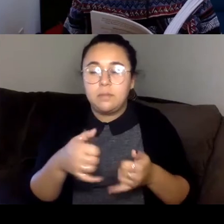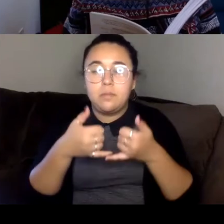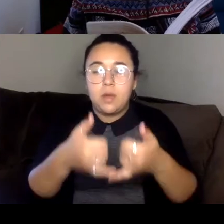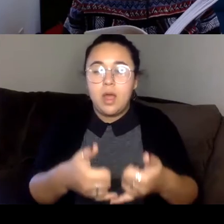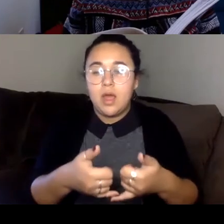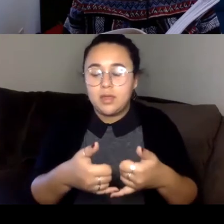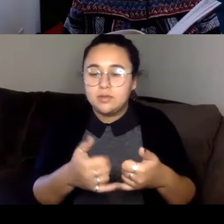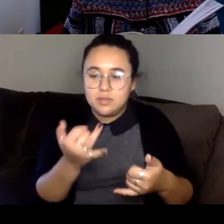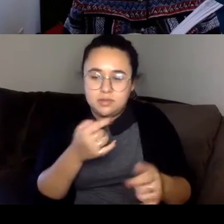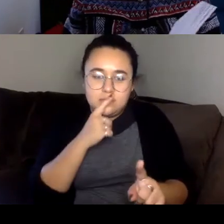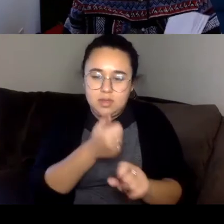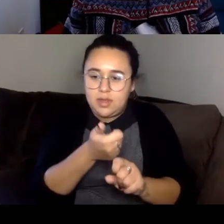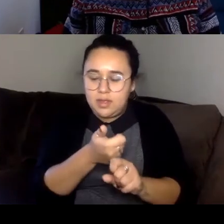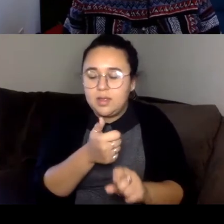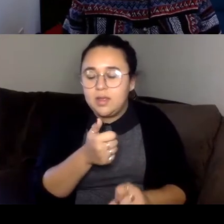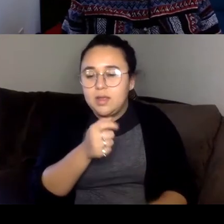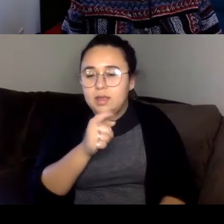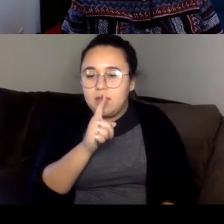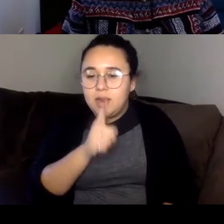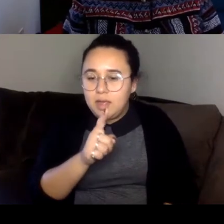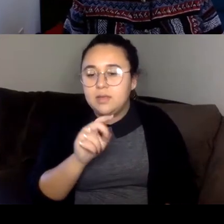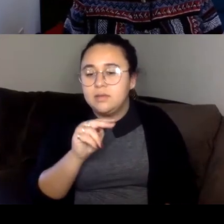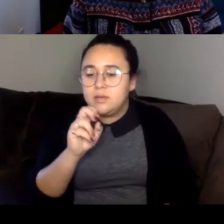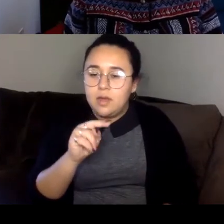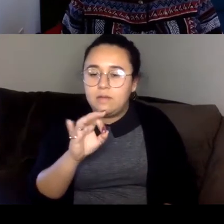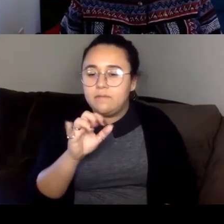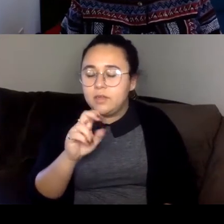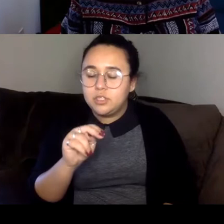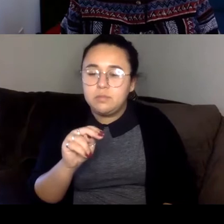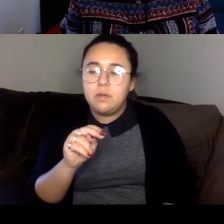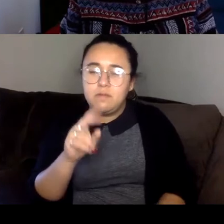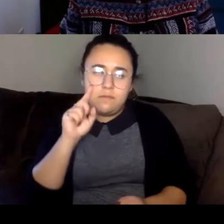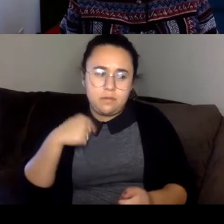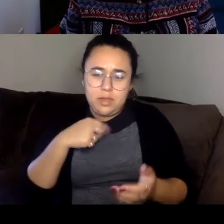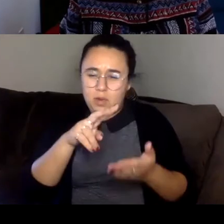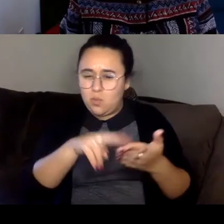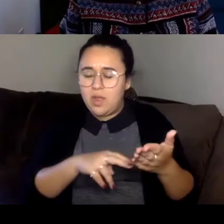So I'd love to just hear you both talk about like genre what is genre anyway is sort of